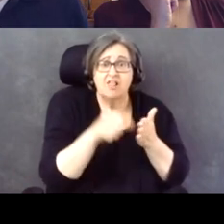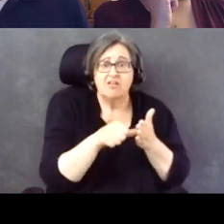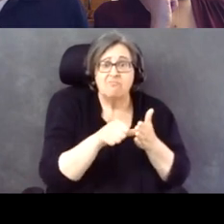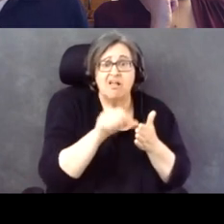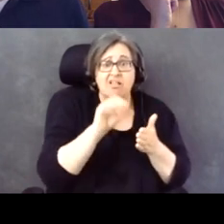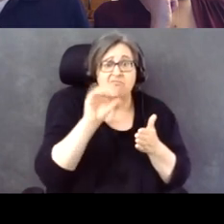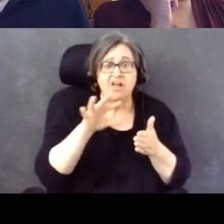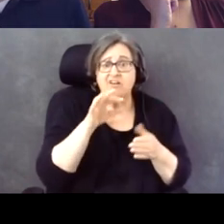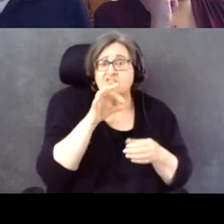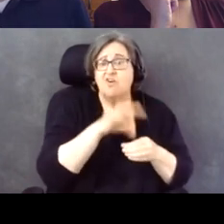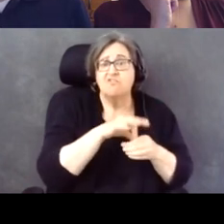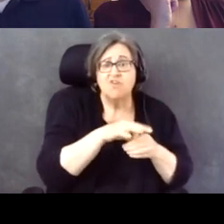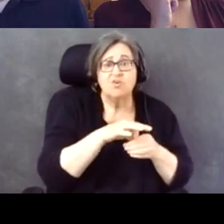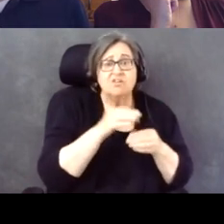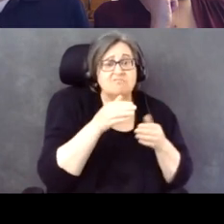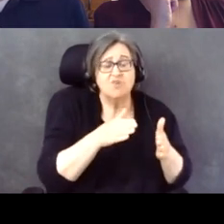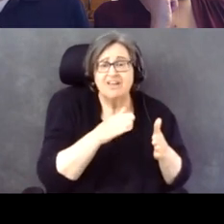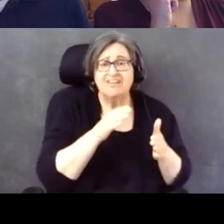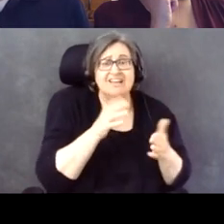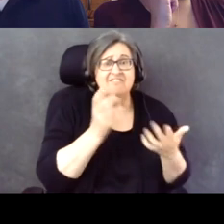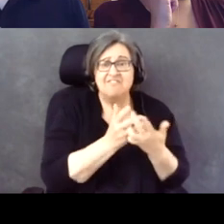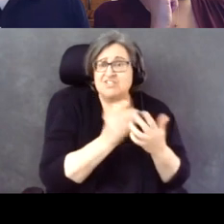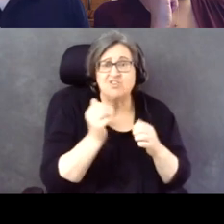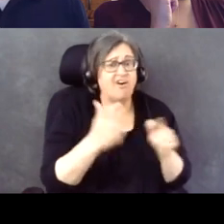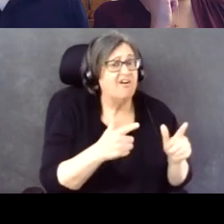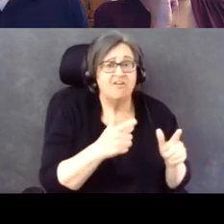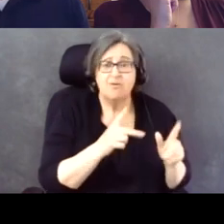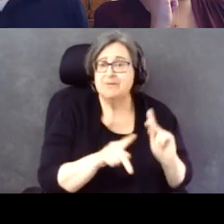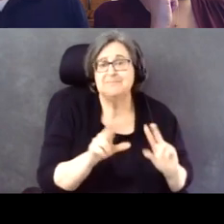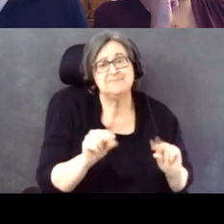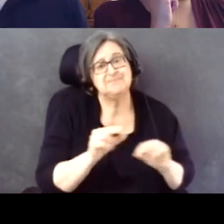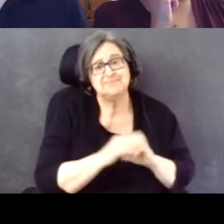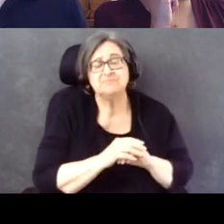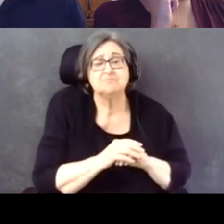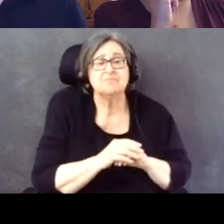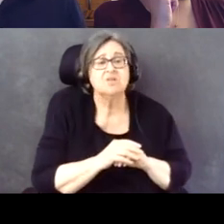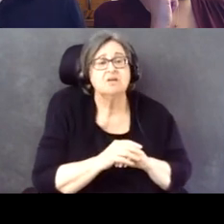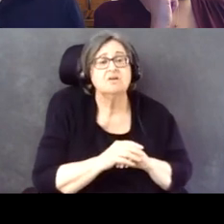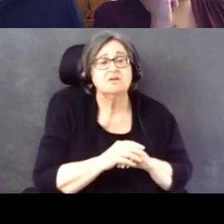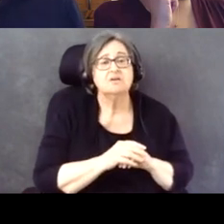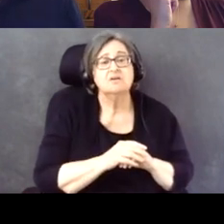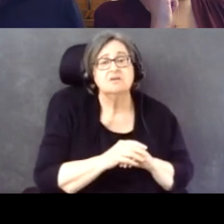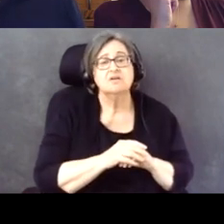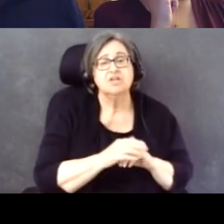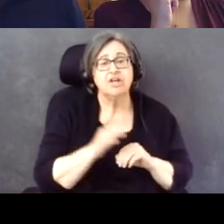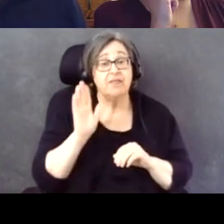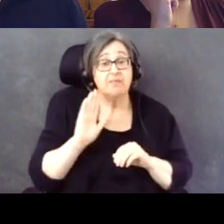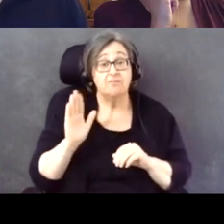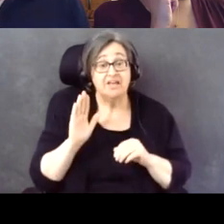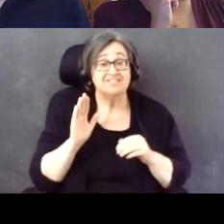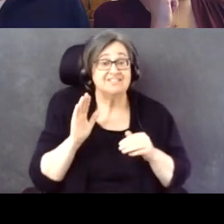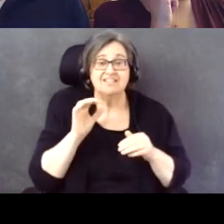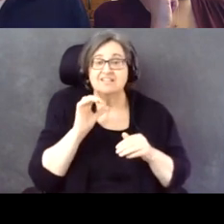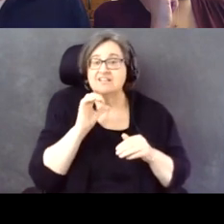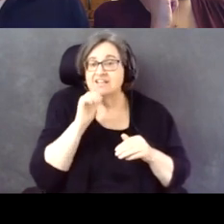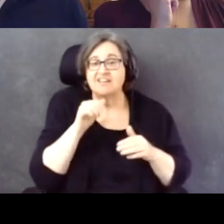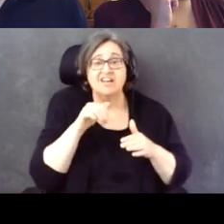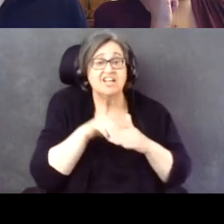Past research indicates inaccessible voting systems can discourage turn out, not only